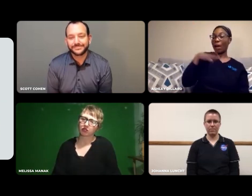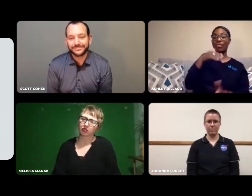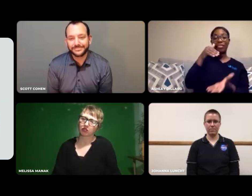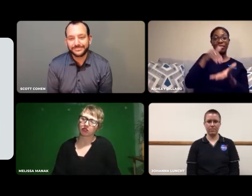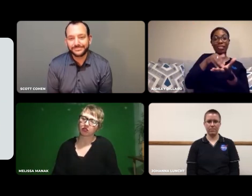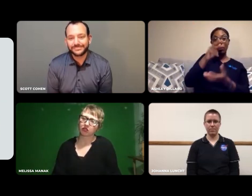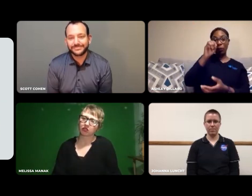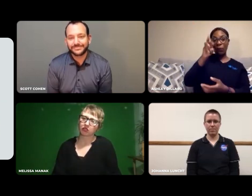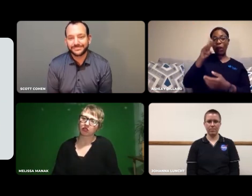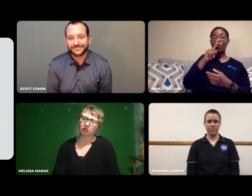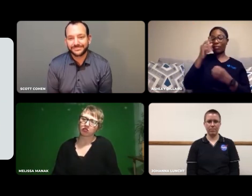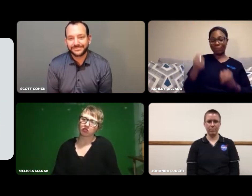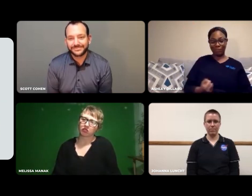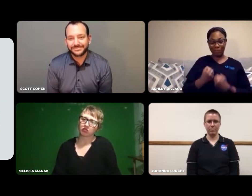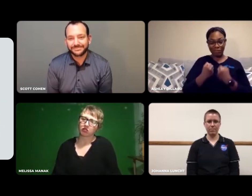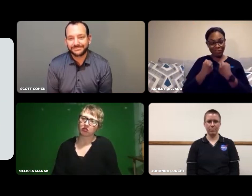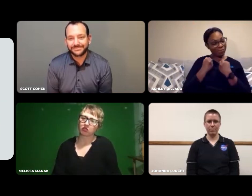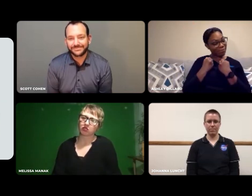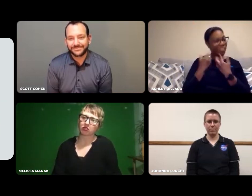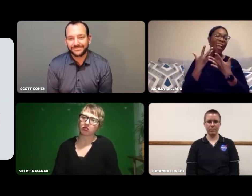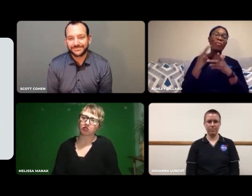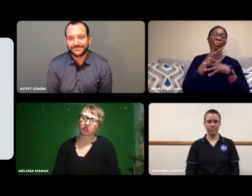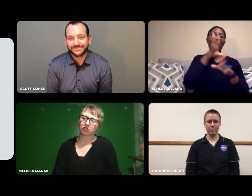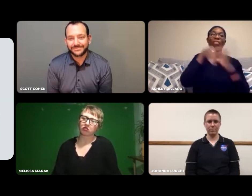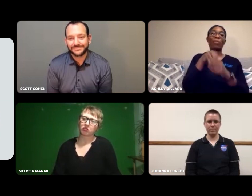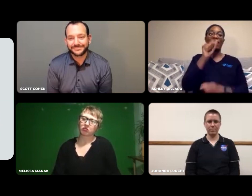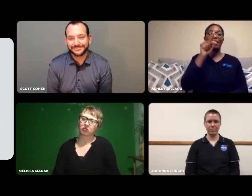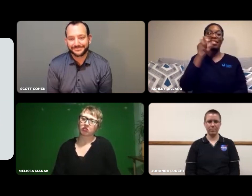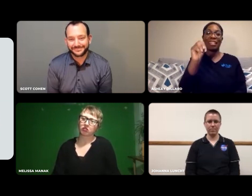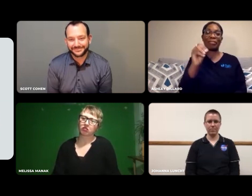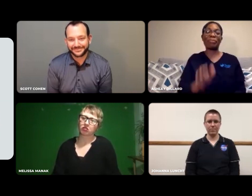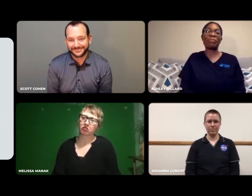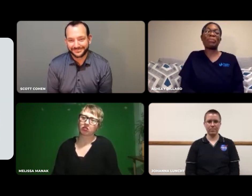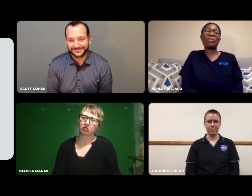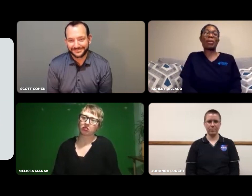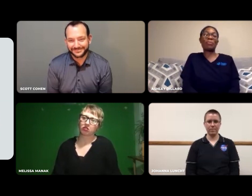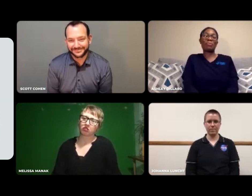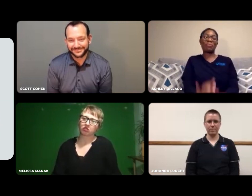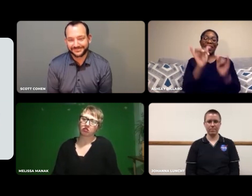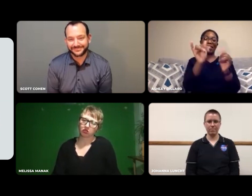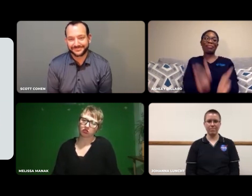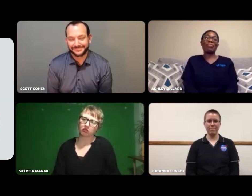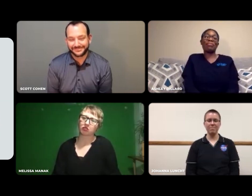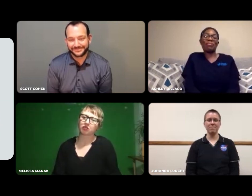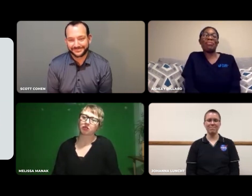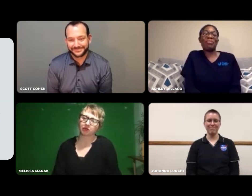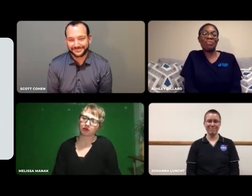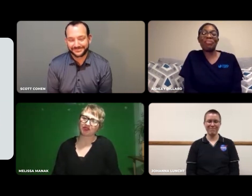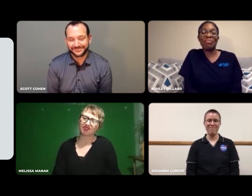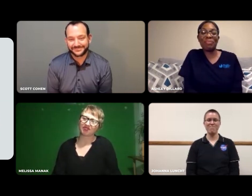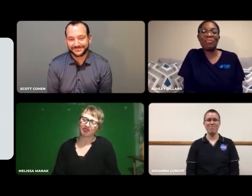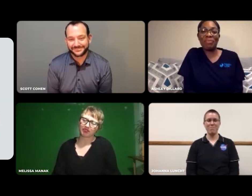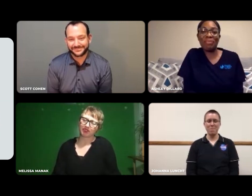But Dr. Morrow was specifically a major inspiration to me, to get involved in STEM.